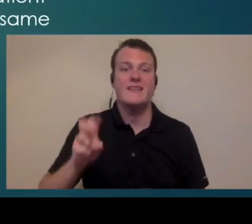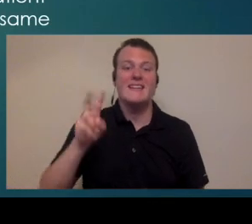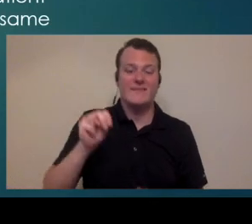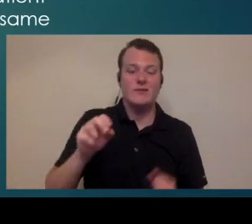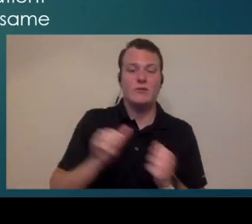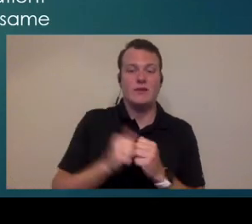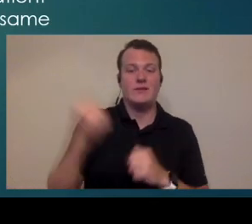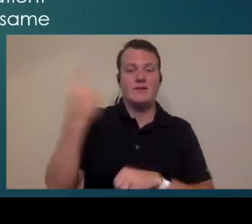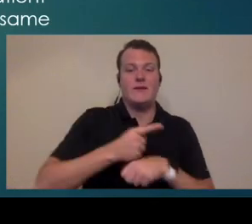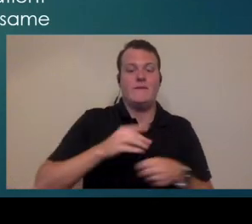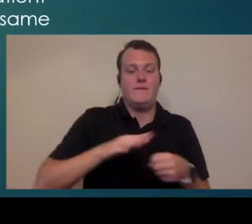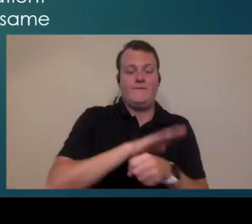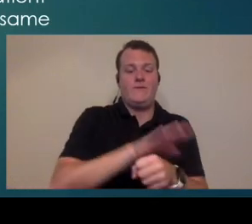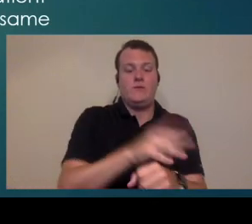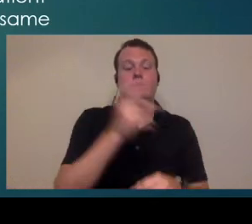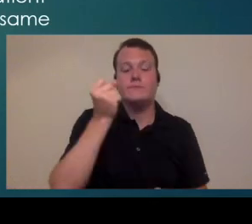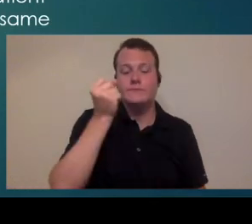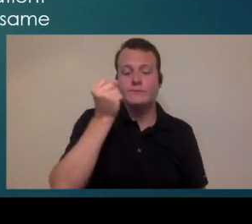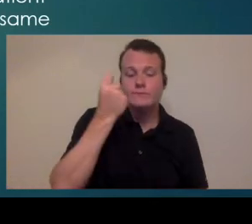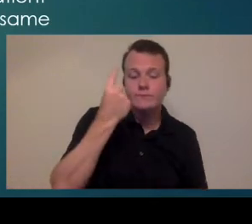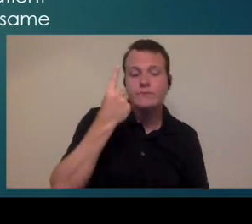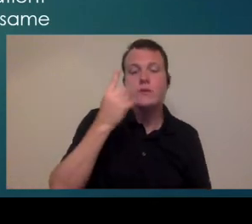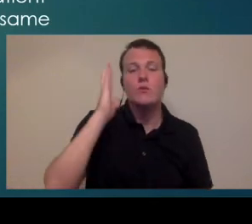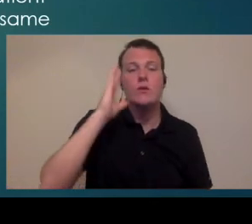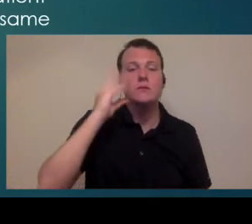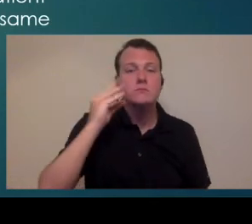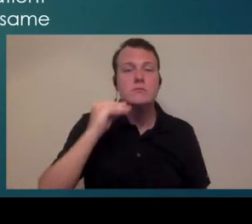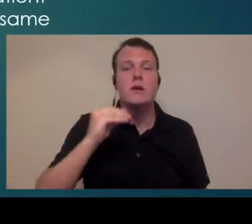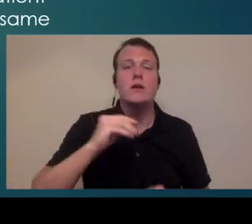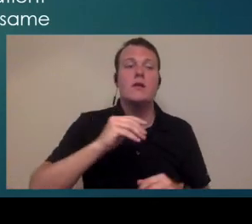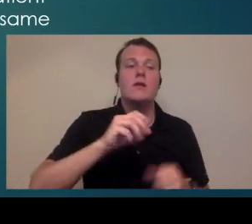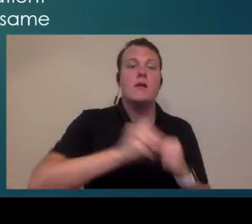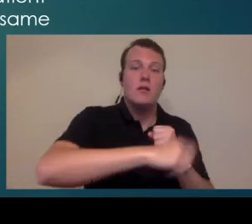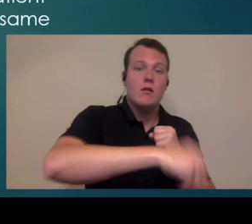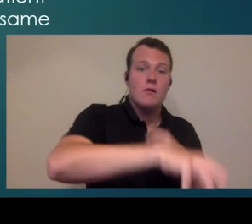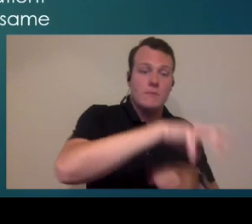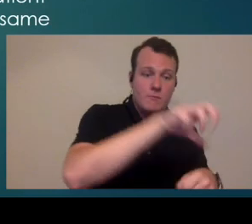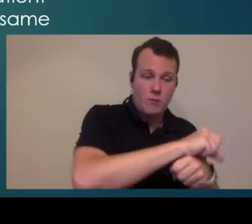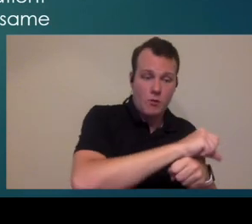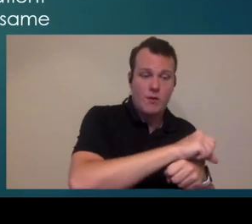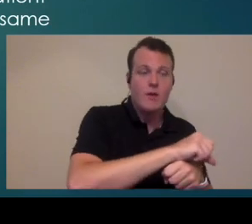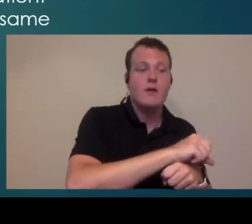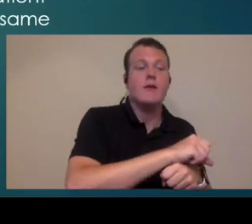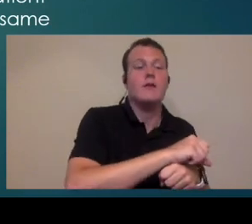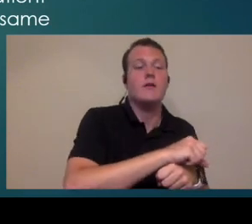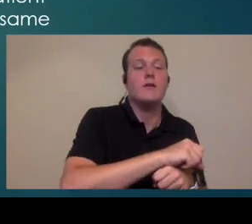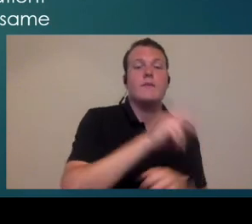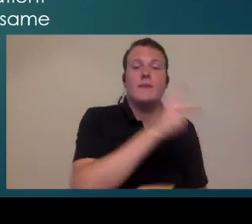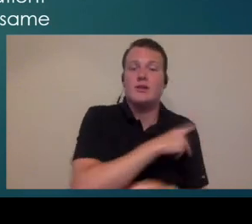with the whole patient Bay being filled because some days you're gonna have more of those longer appointments and see fewer patients and some days you're